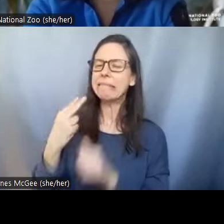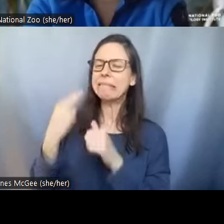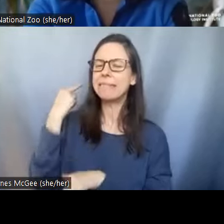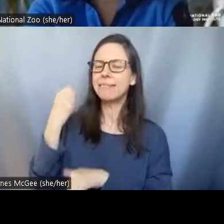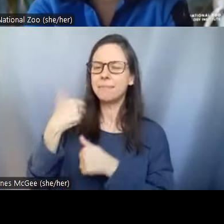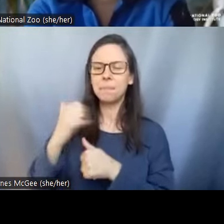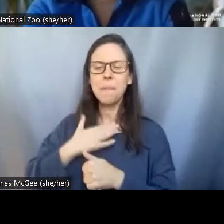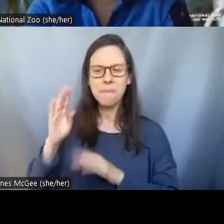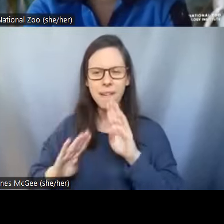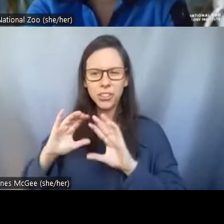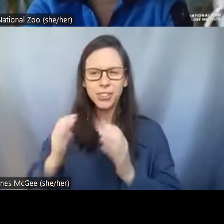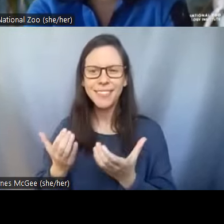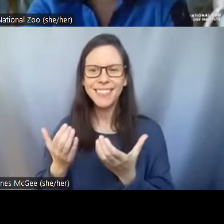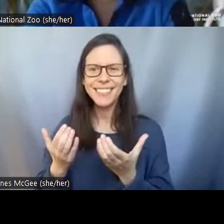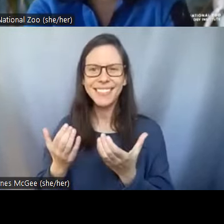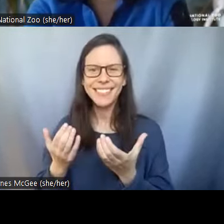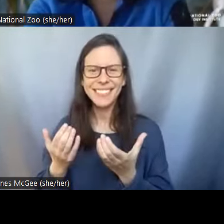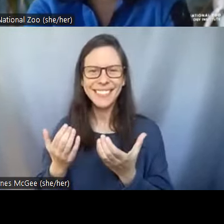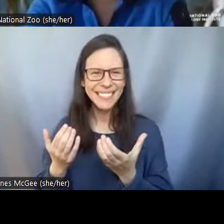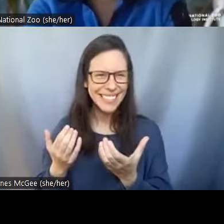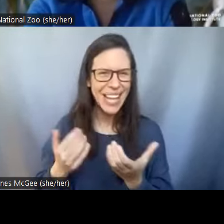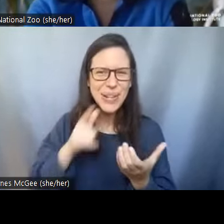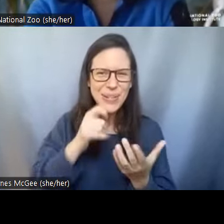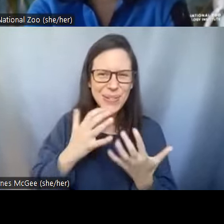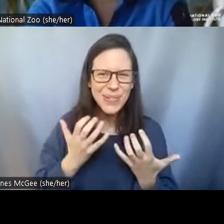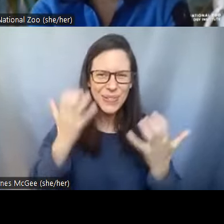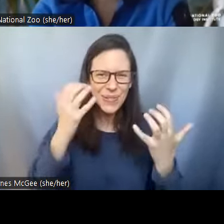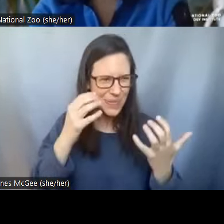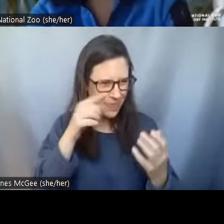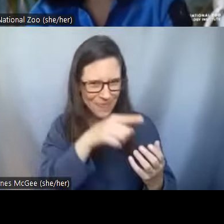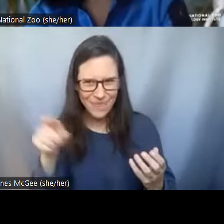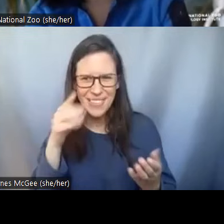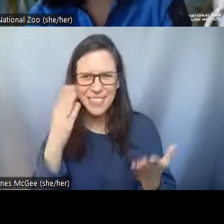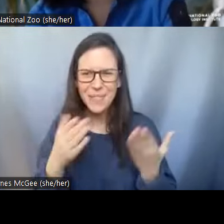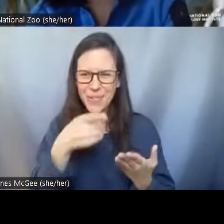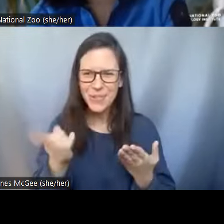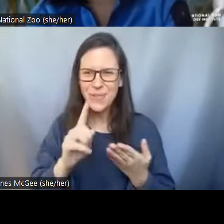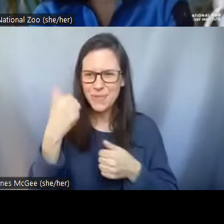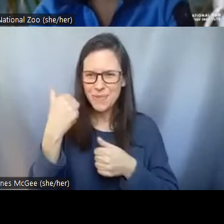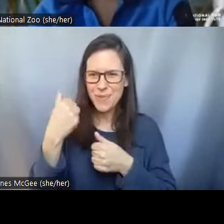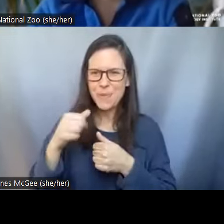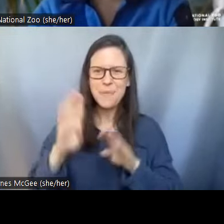and for our all of our viewers if you remember from your biology classes that a cell is the